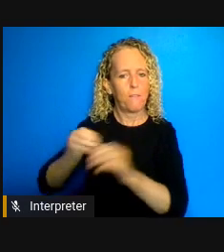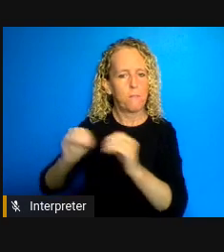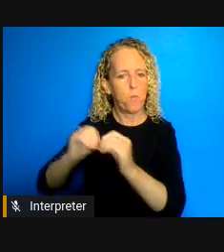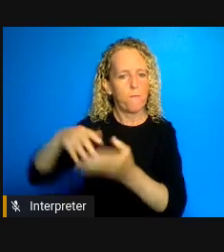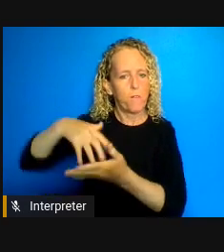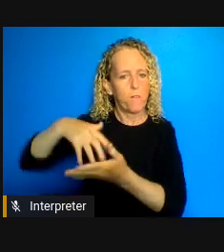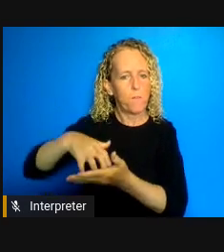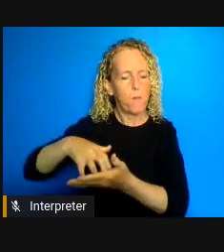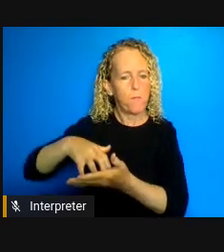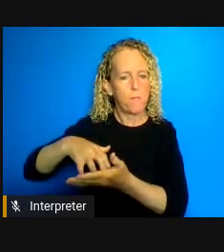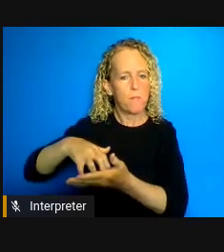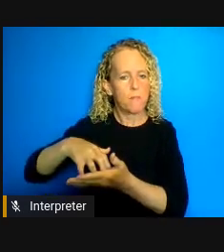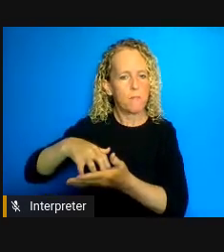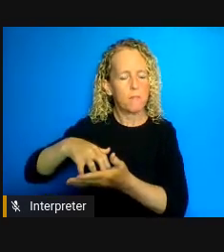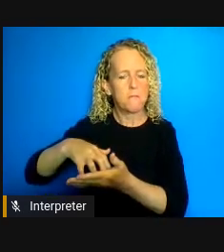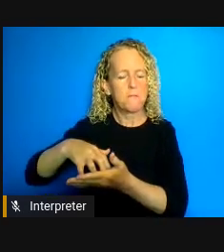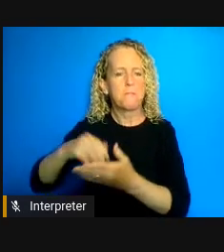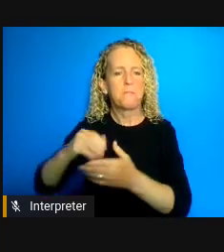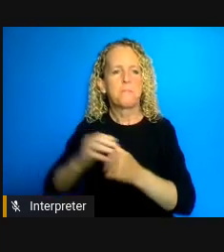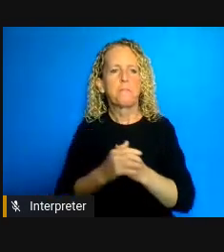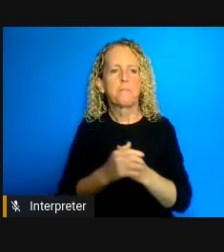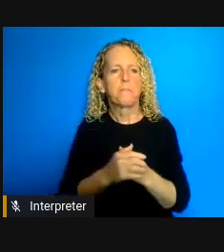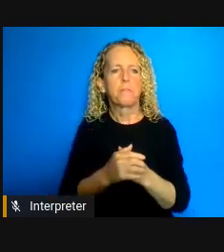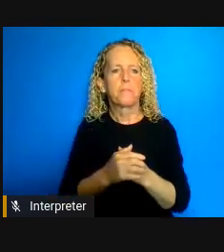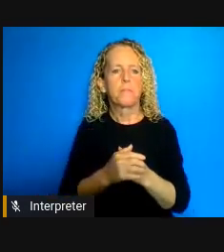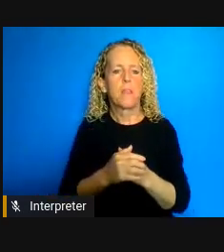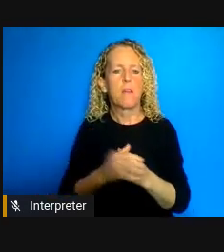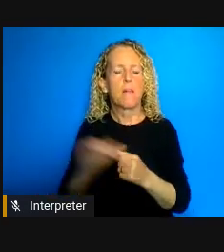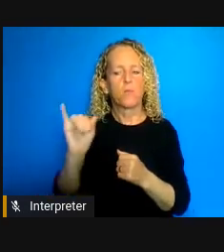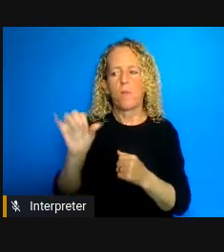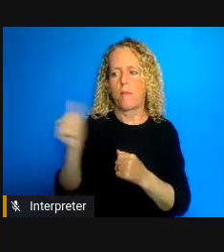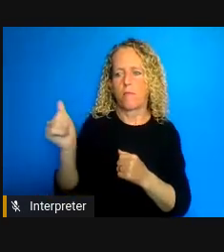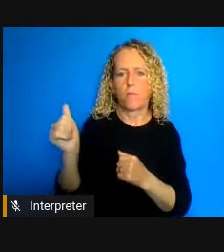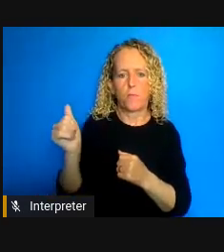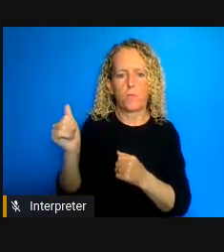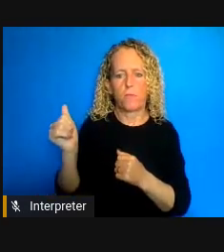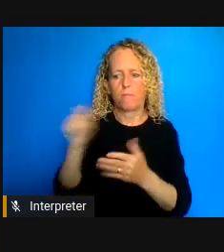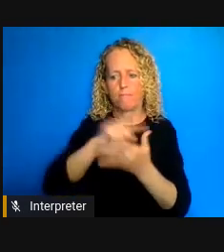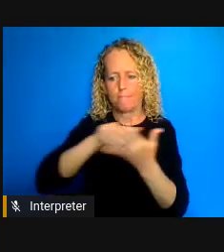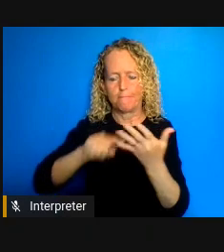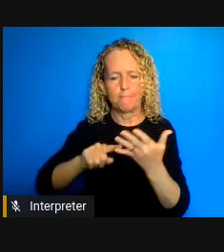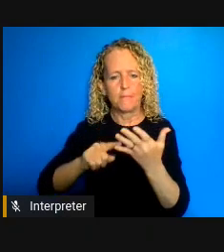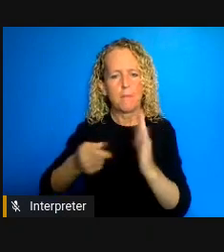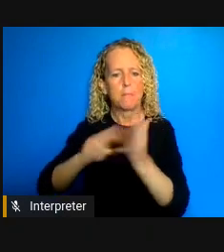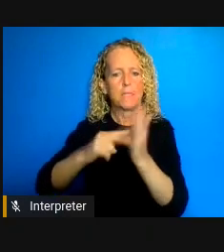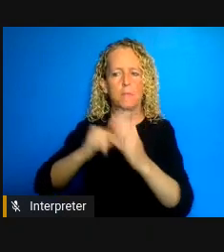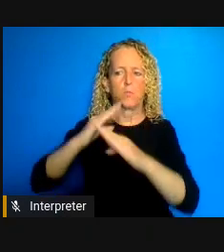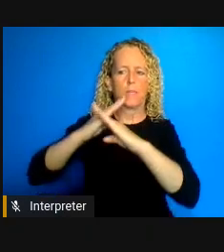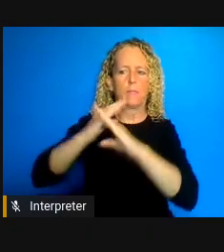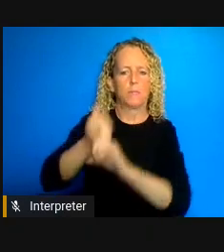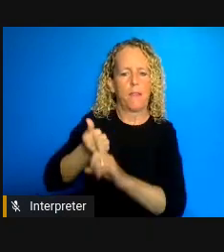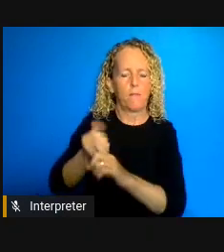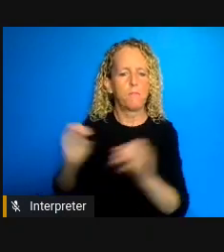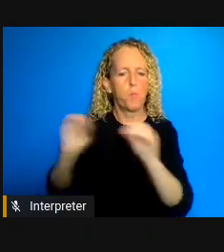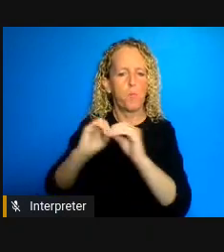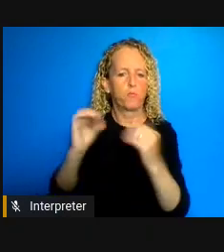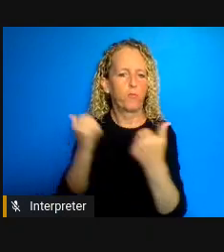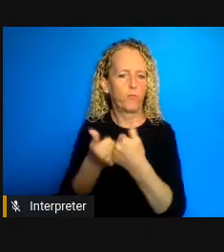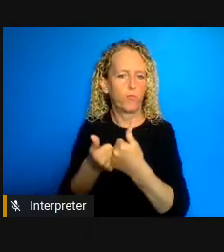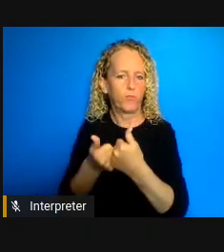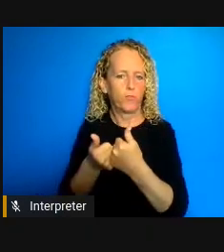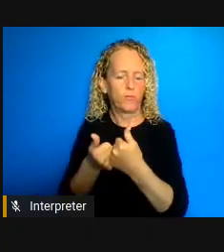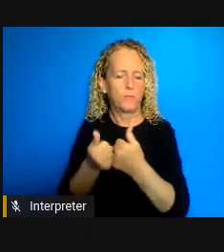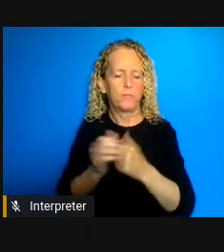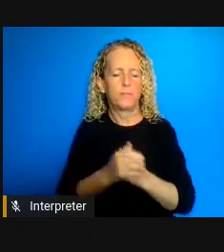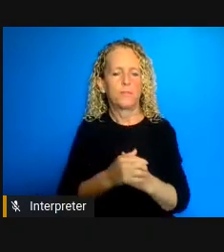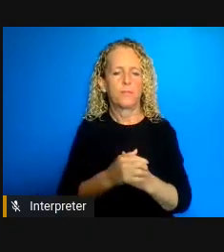less able to protect themselves um the you know we are told to wash our